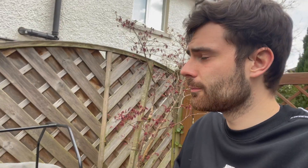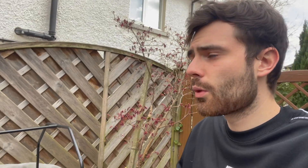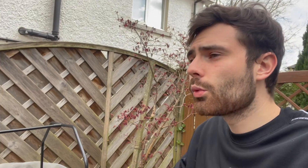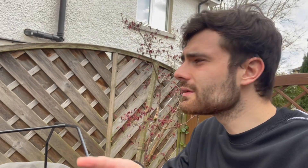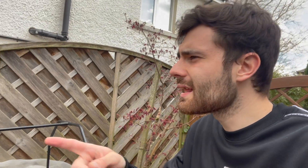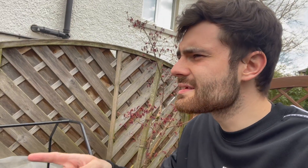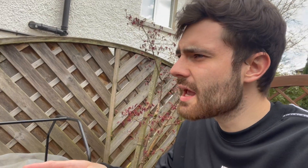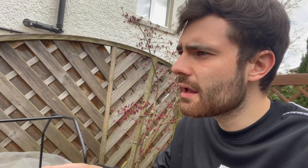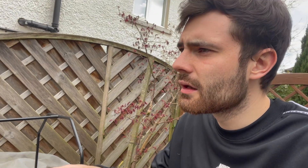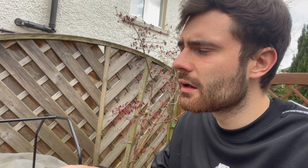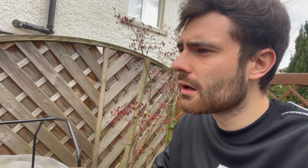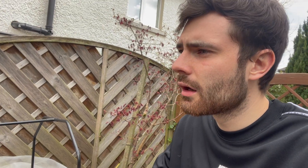What are they saying?